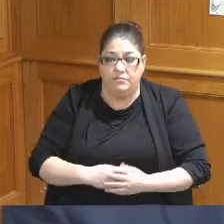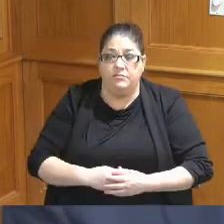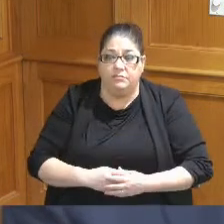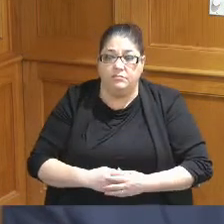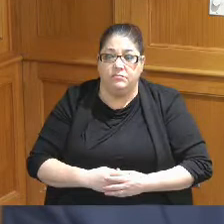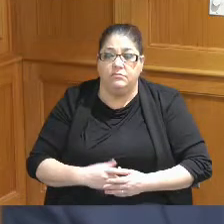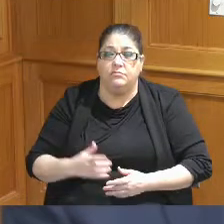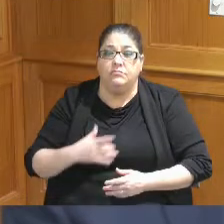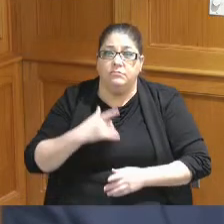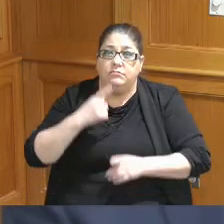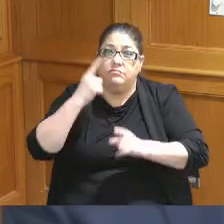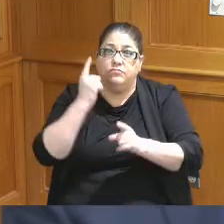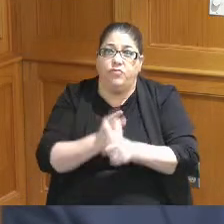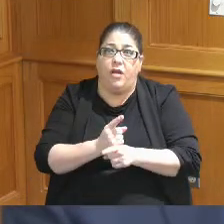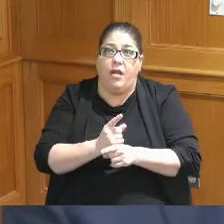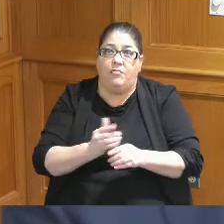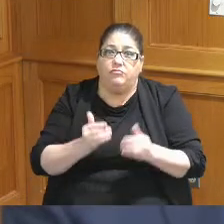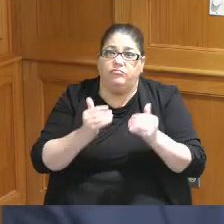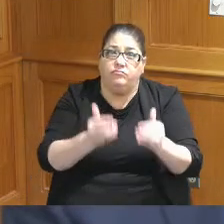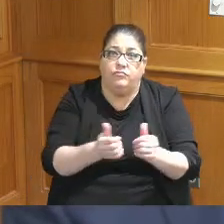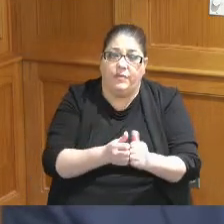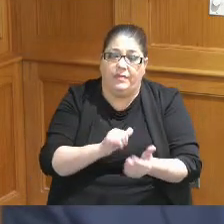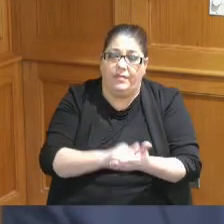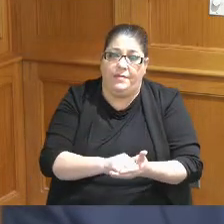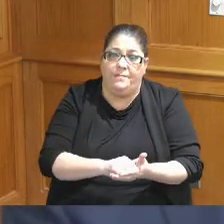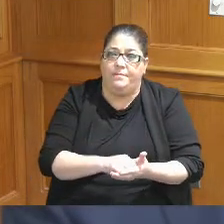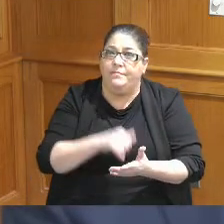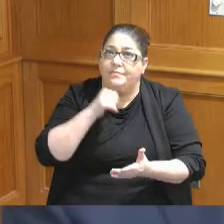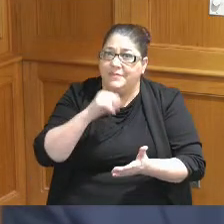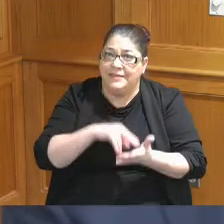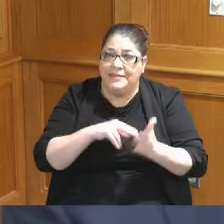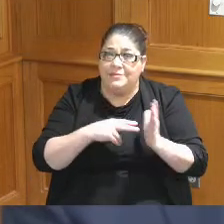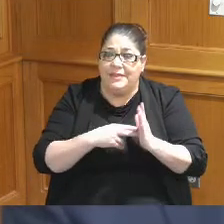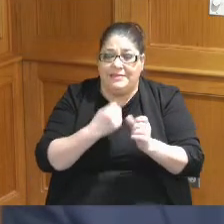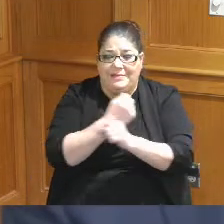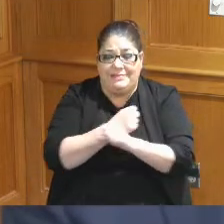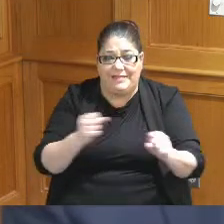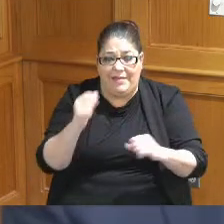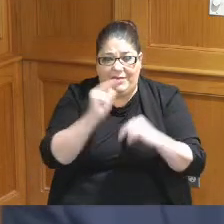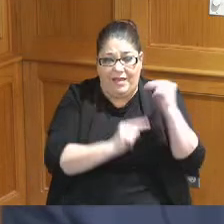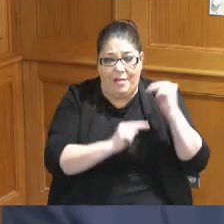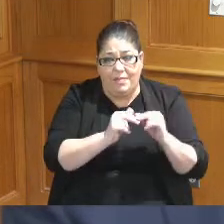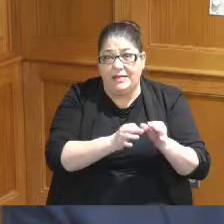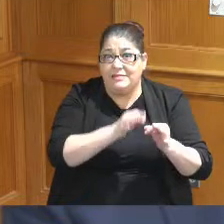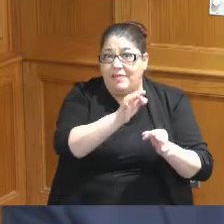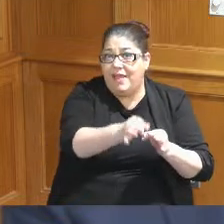direction to go in but that does not mean that the safety complex is being delayed because we're